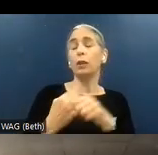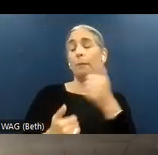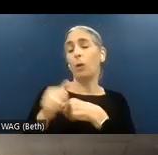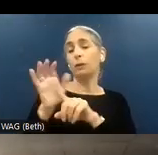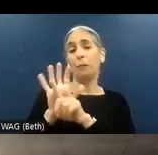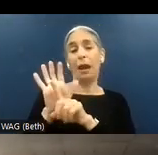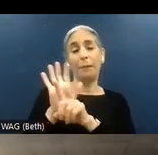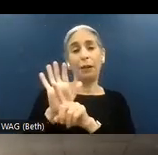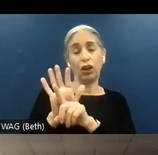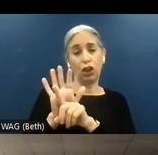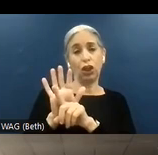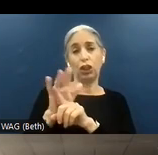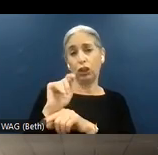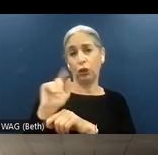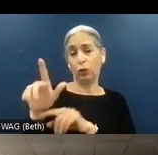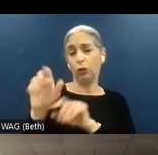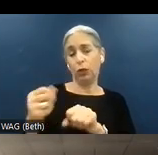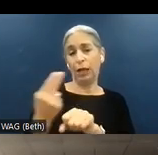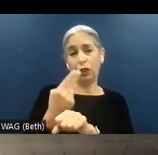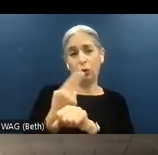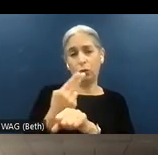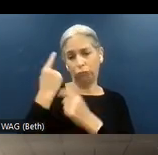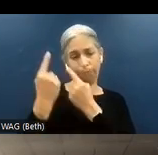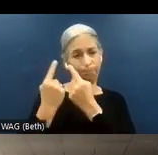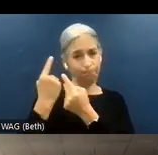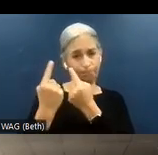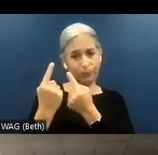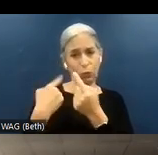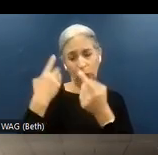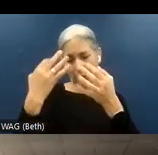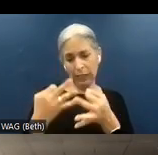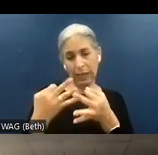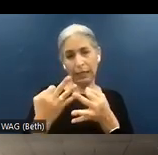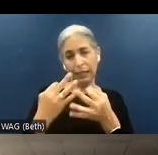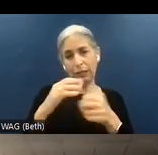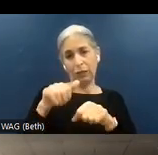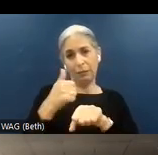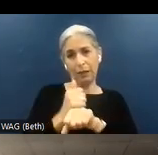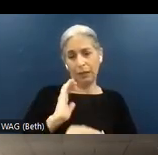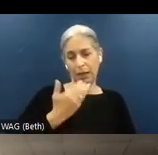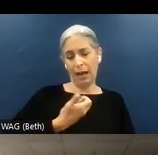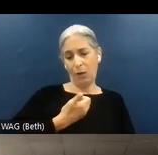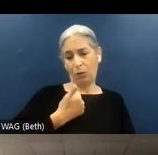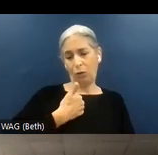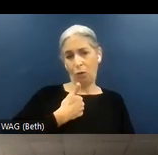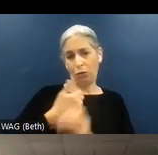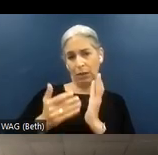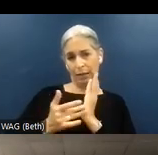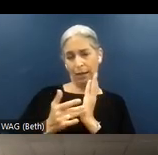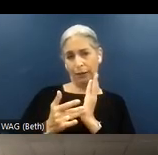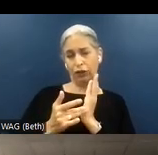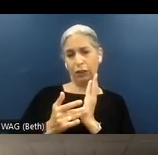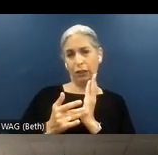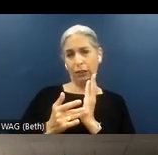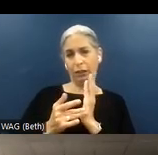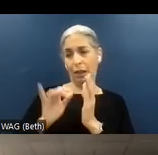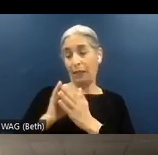you can consider. We decided to implement our technology. That decision was mainly dictated